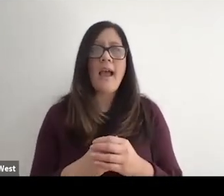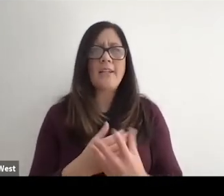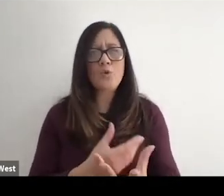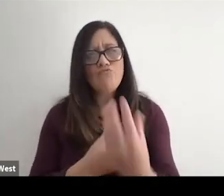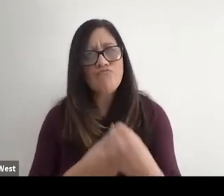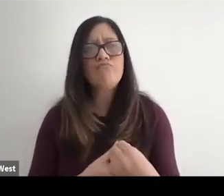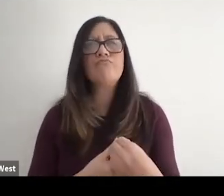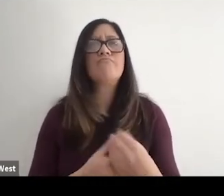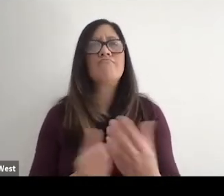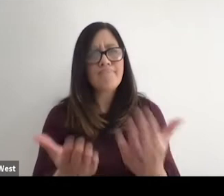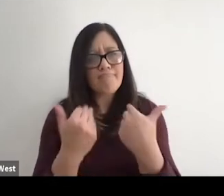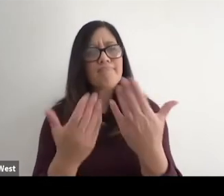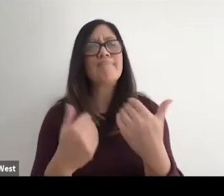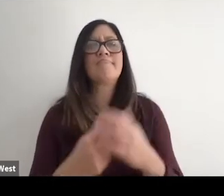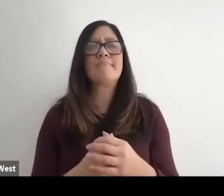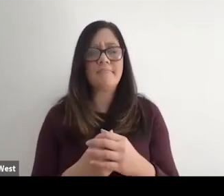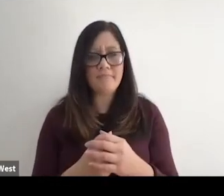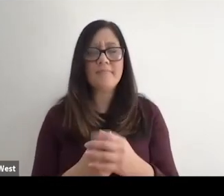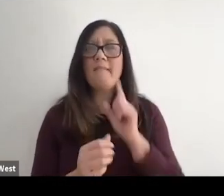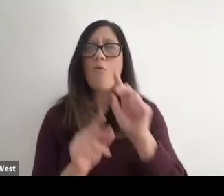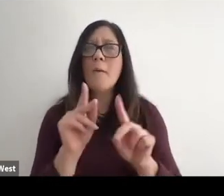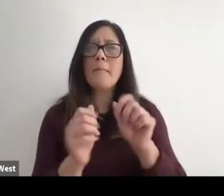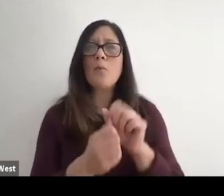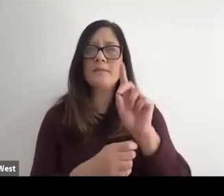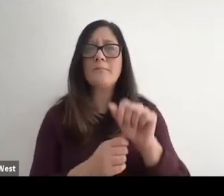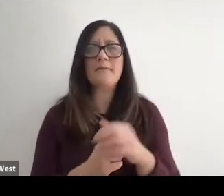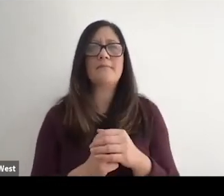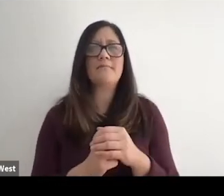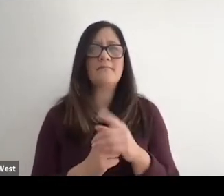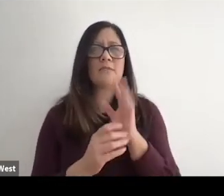Be more inclusive and open their doors and open their programming tours. People with disabilities.